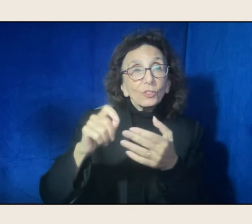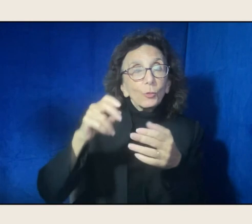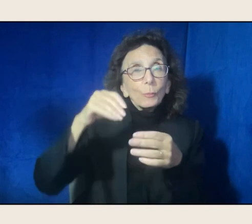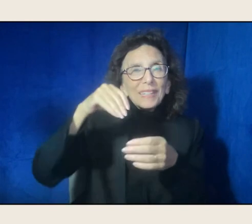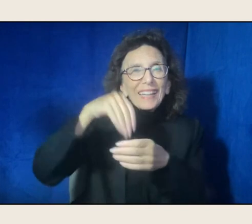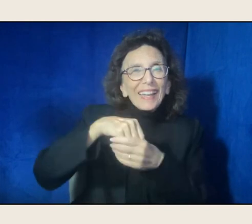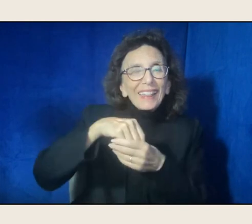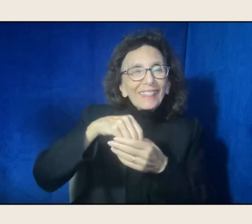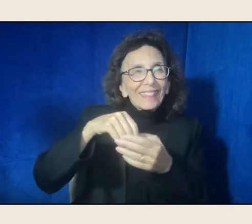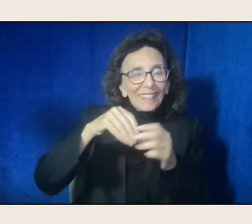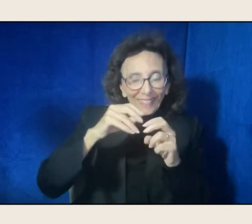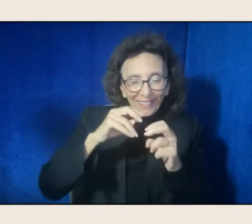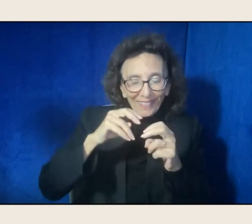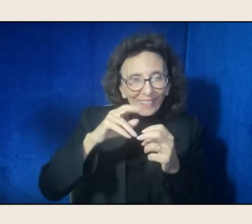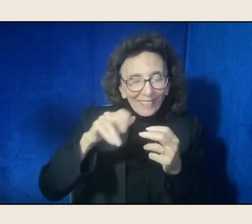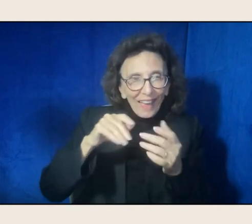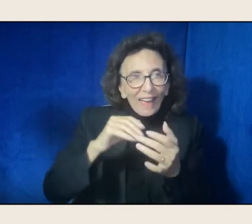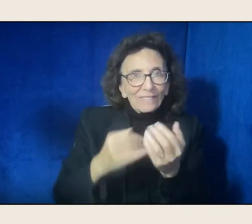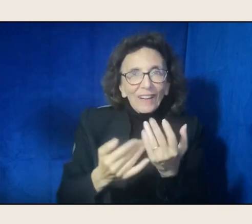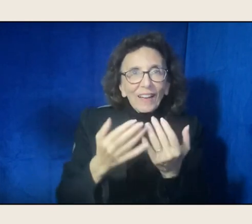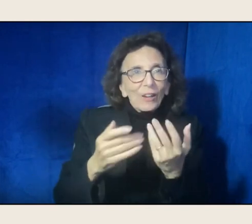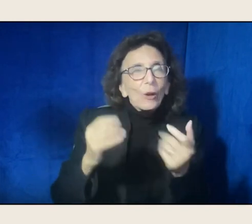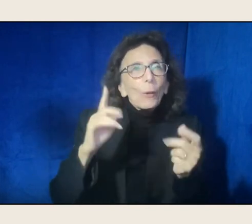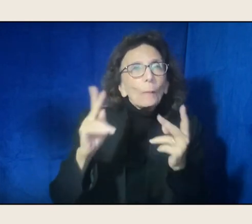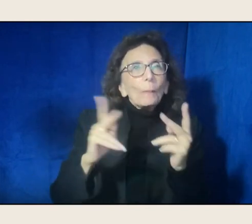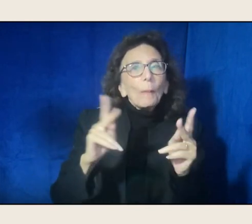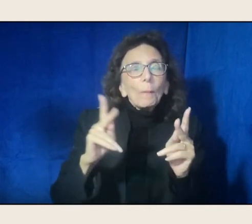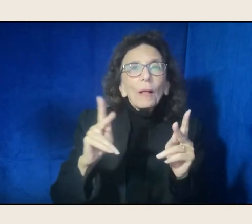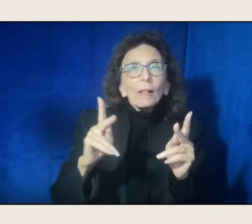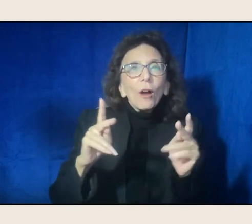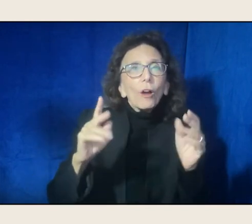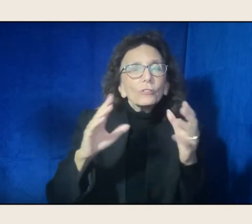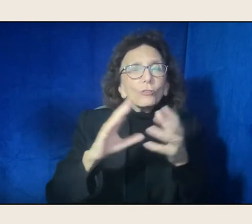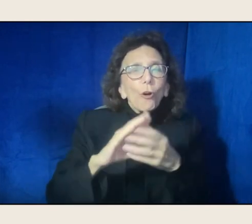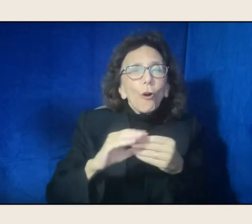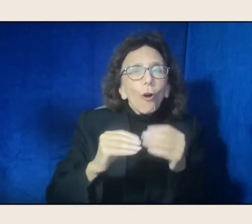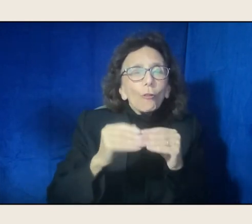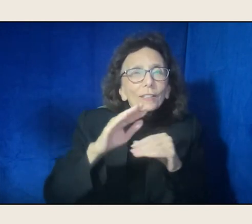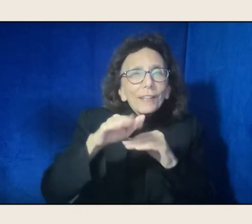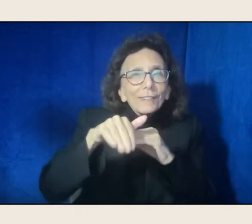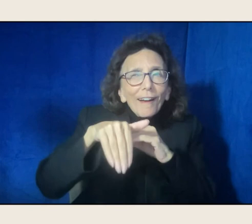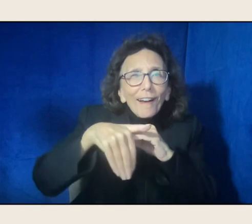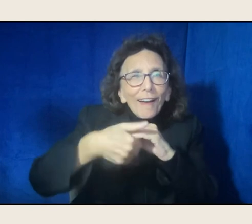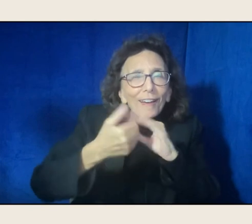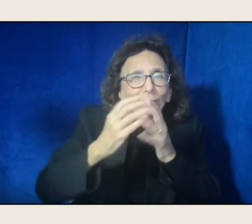Oh wow. At night when people tell those stories, and people have eaten together,